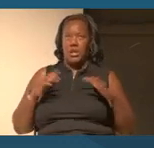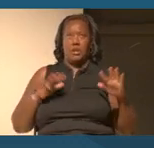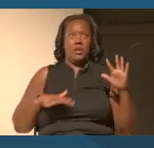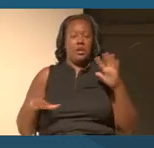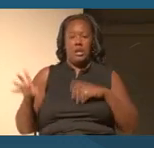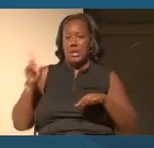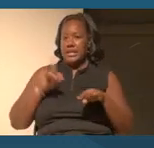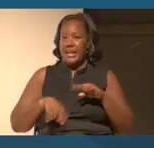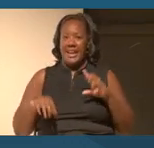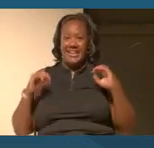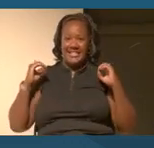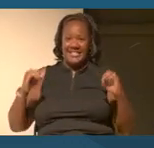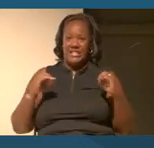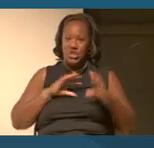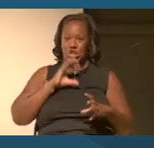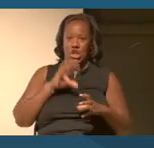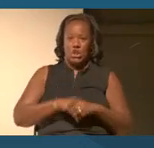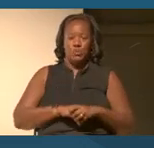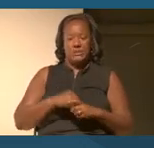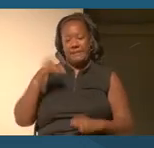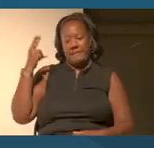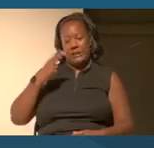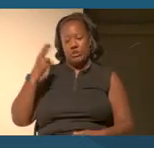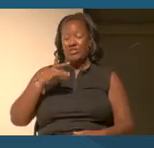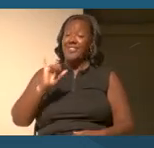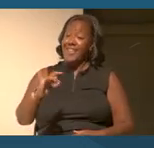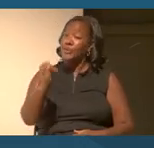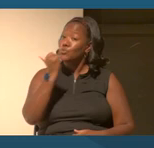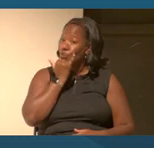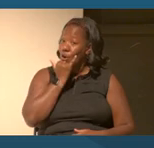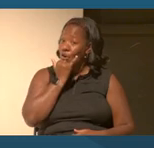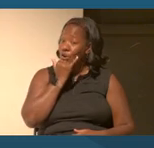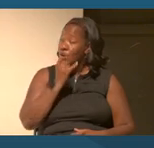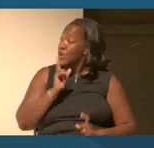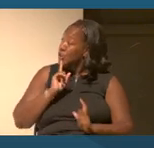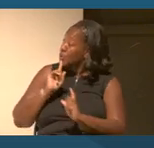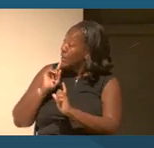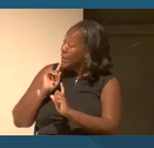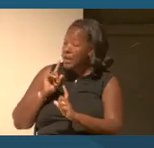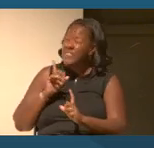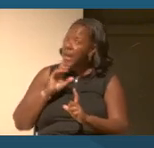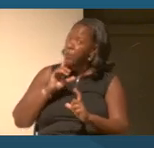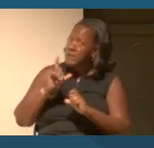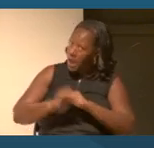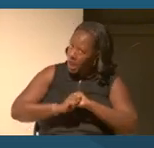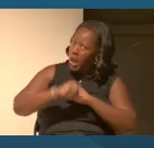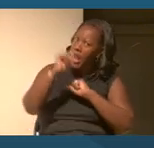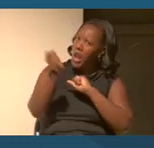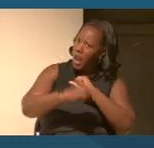It's just wrong. And no. So to answer your question a very long way, I apologise.